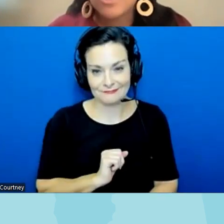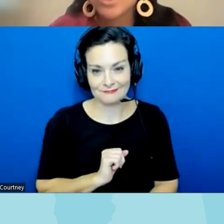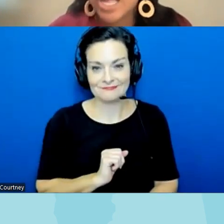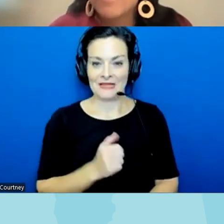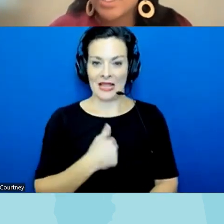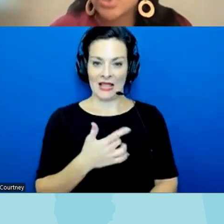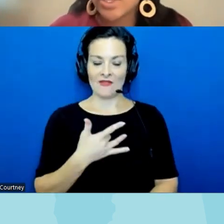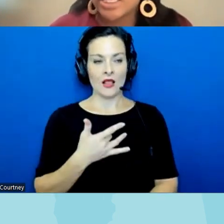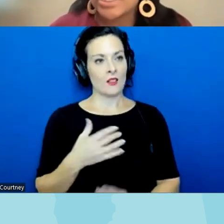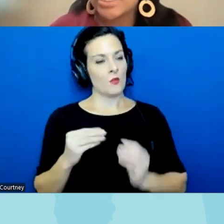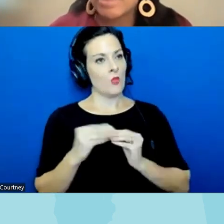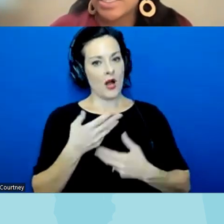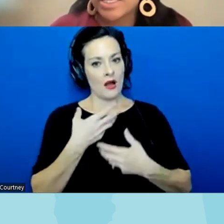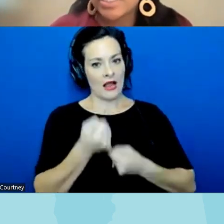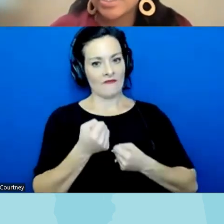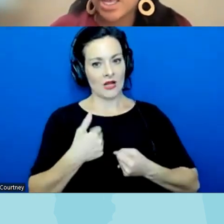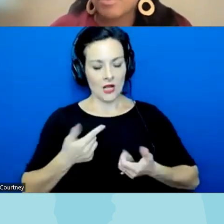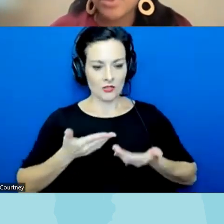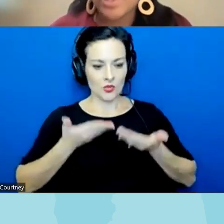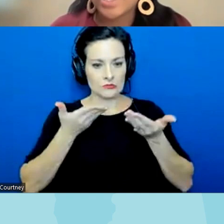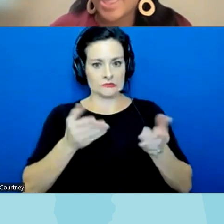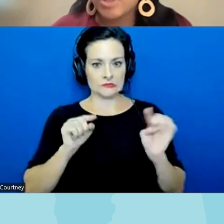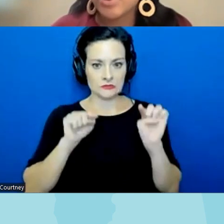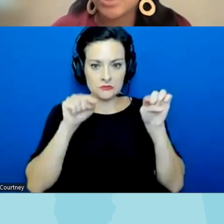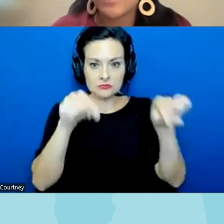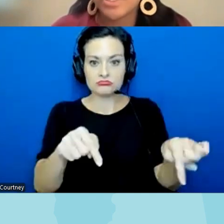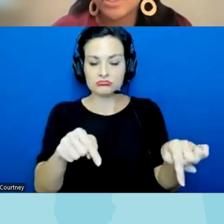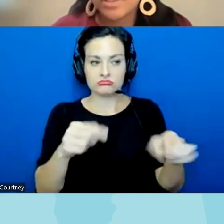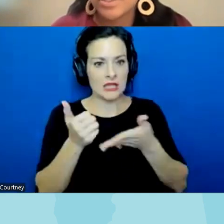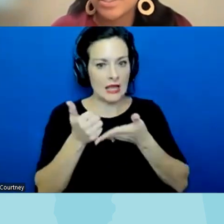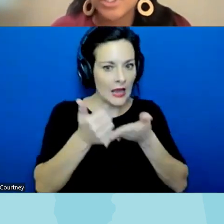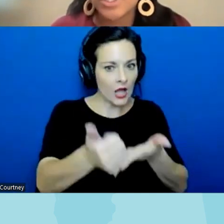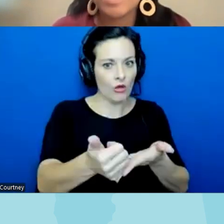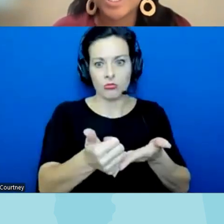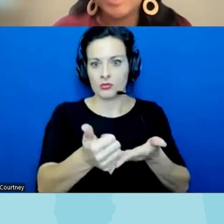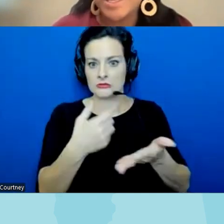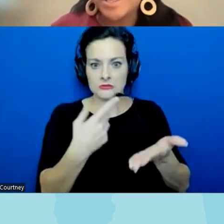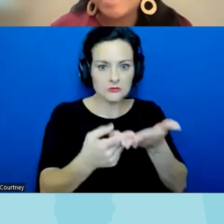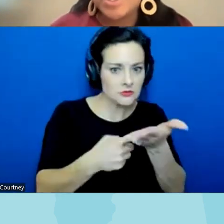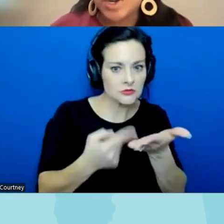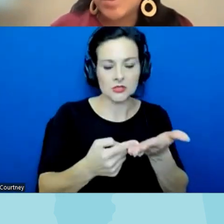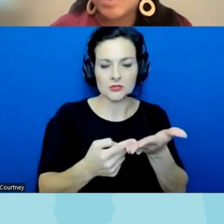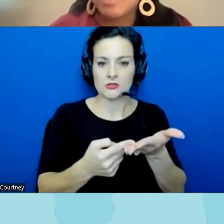more confident going into spaces um whether that's to help or to facility discussions but start with